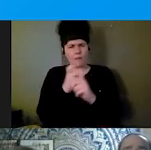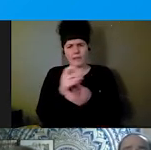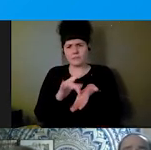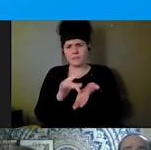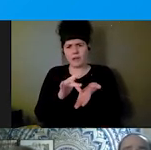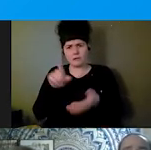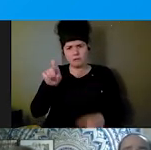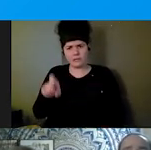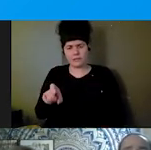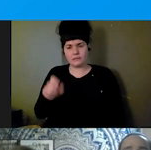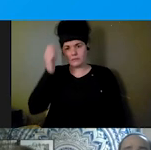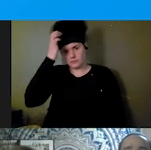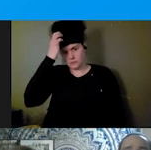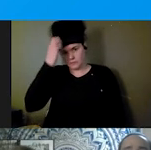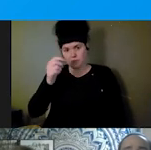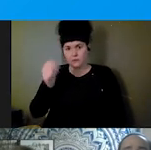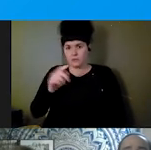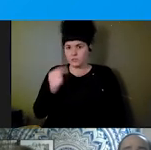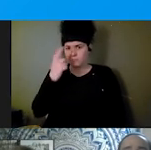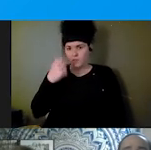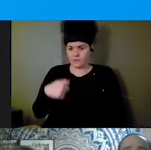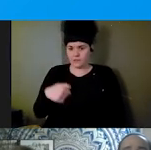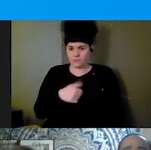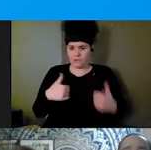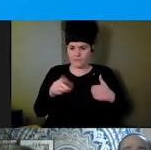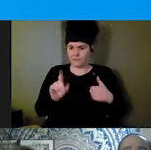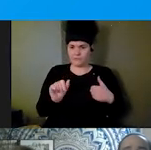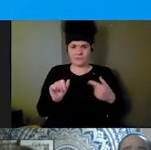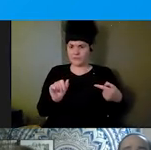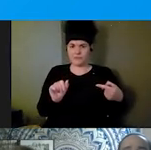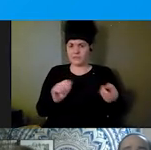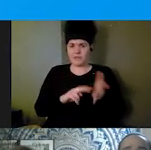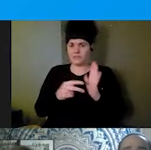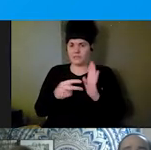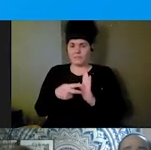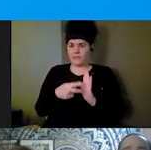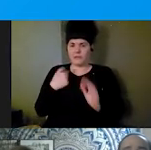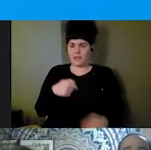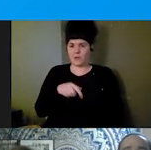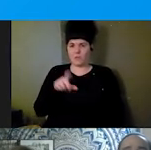does NOT mean we NEED advanced care available in hospitals;